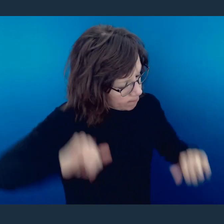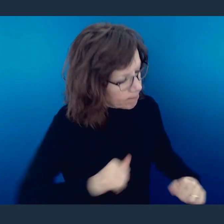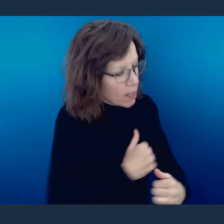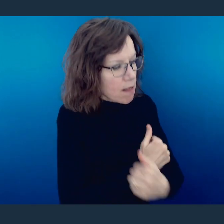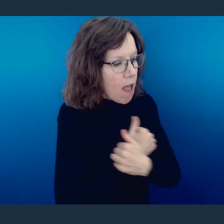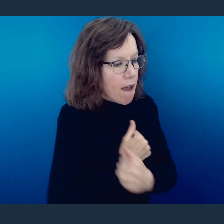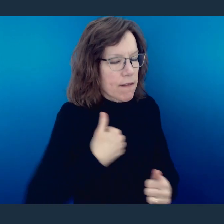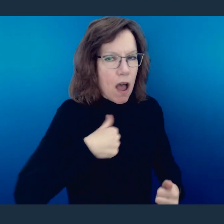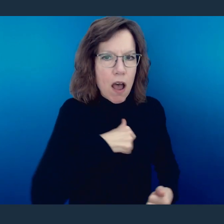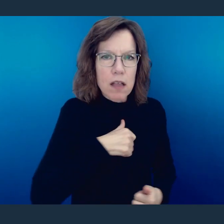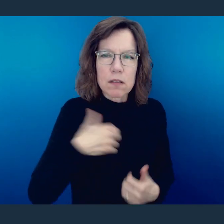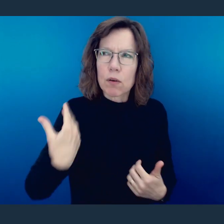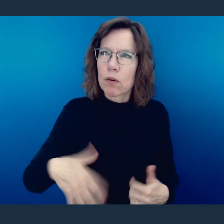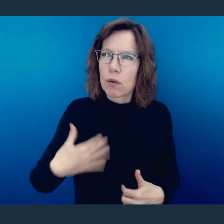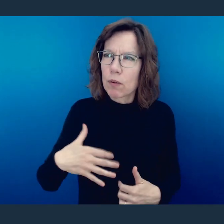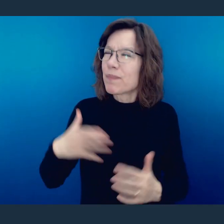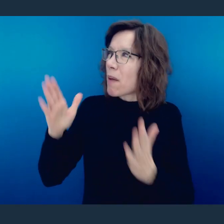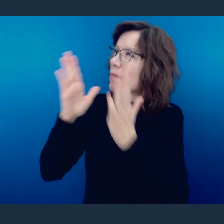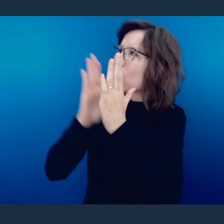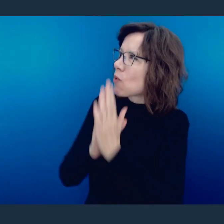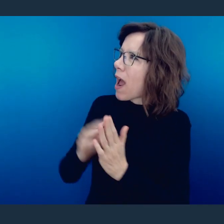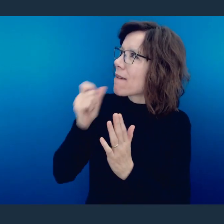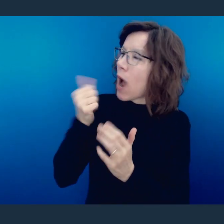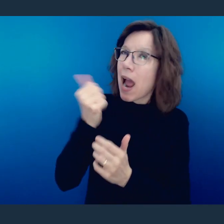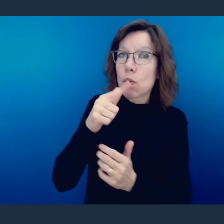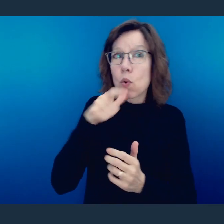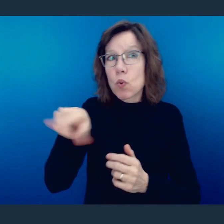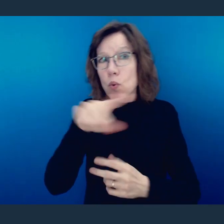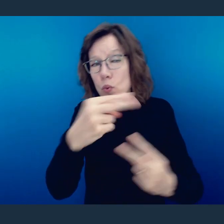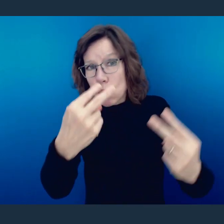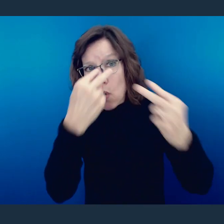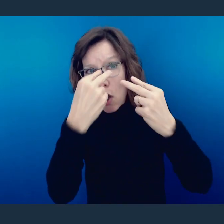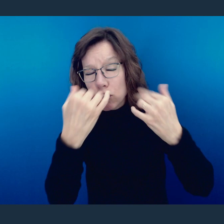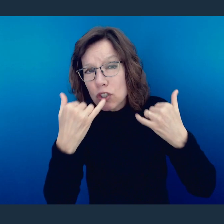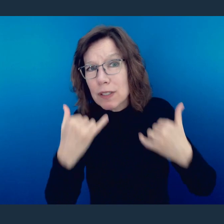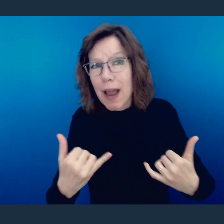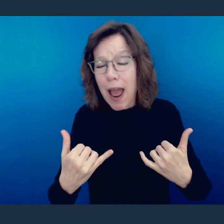Lord, I pray for the person who is viewing this cast or hearing this cast or someone